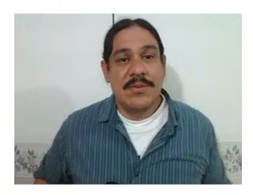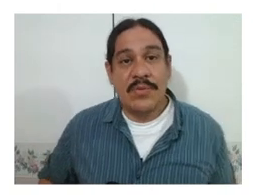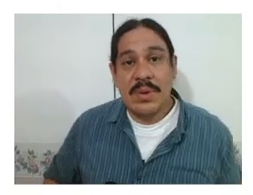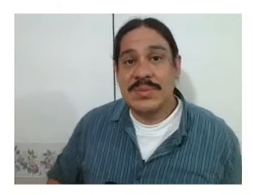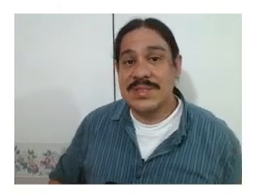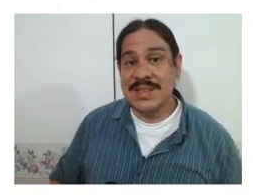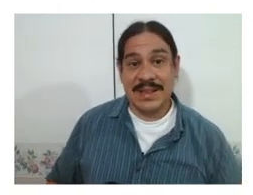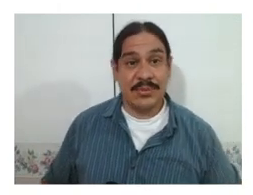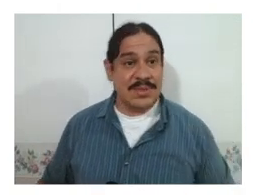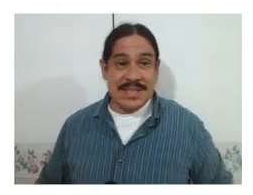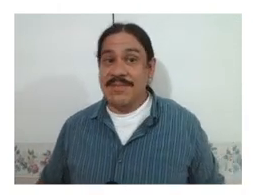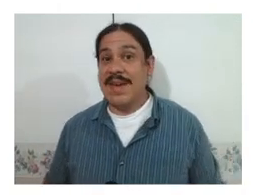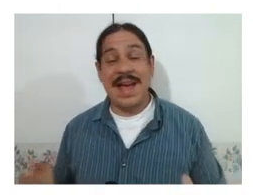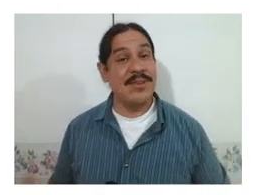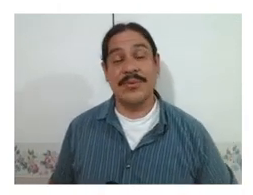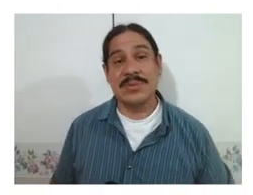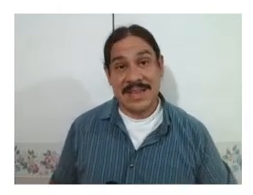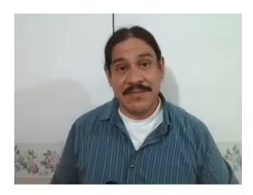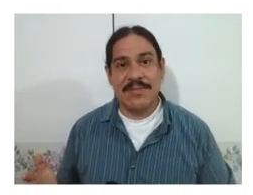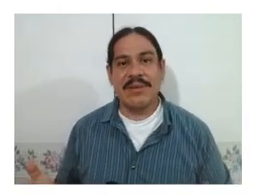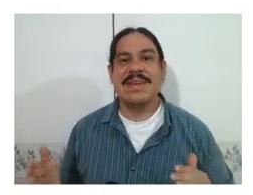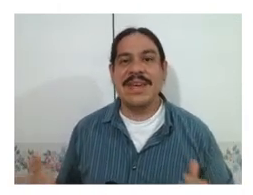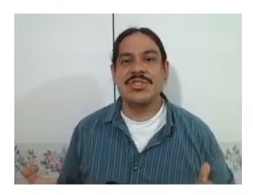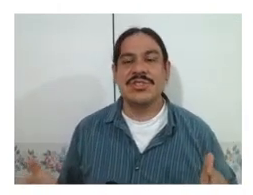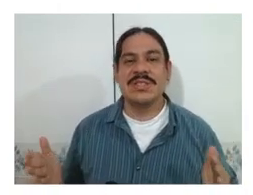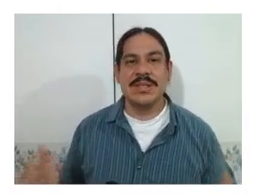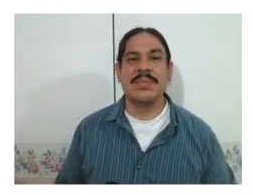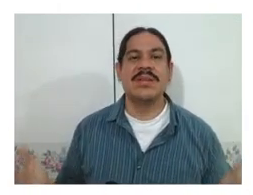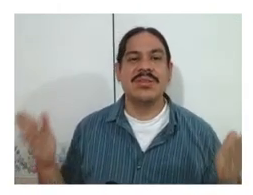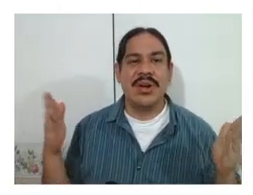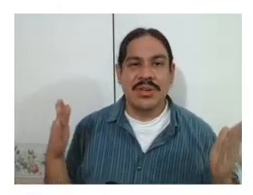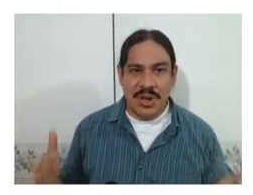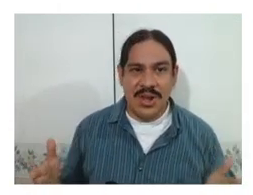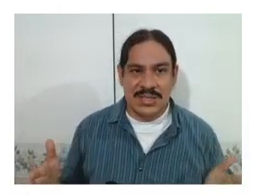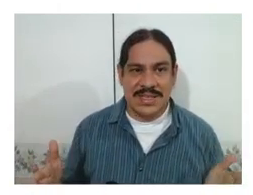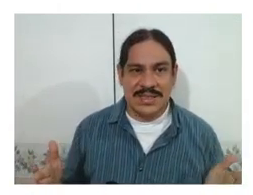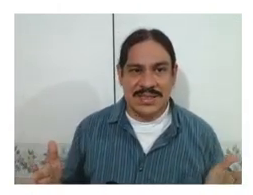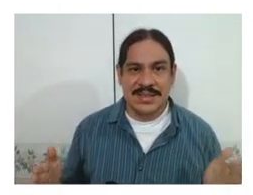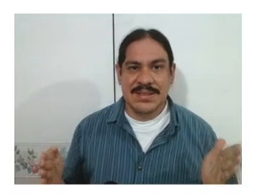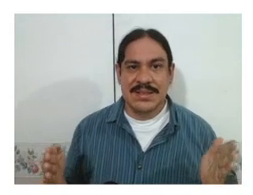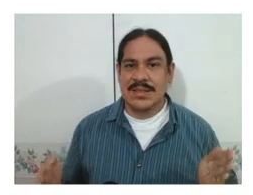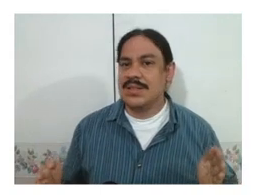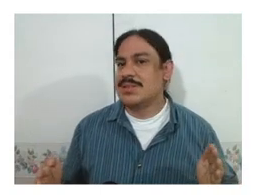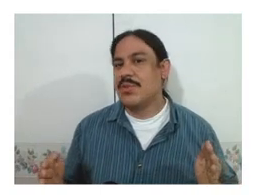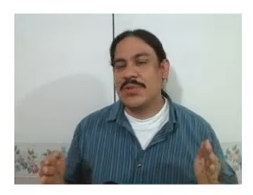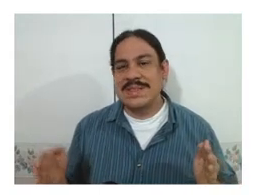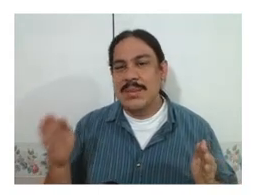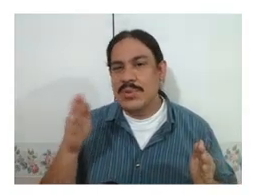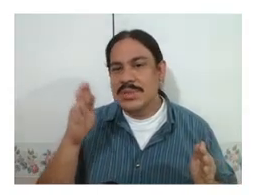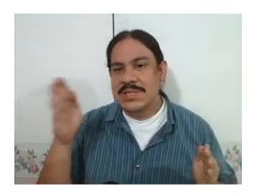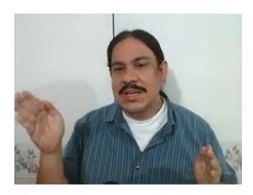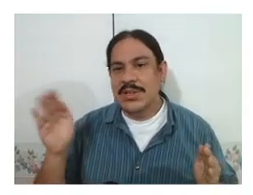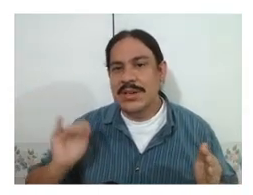phonemes in sign languages have allophones. they have variations that depend